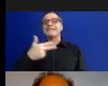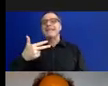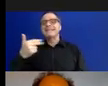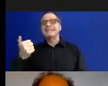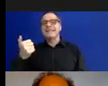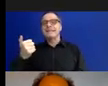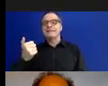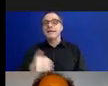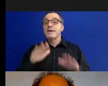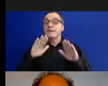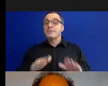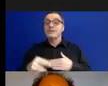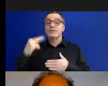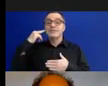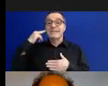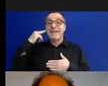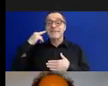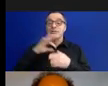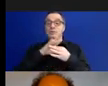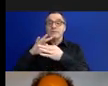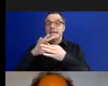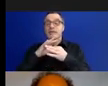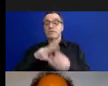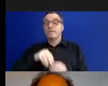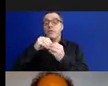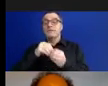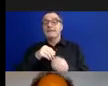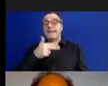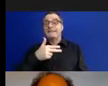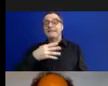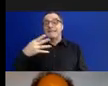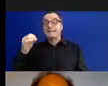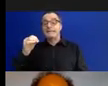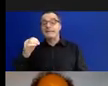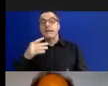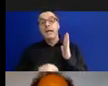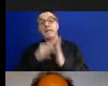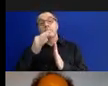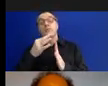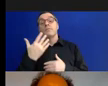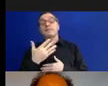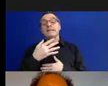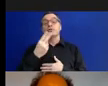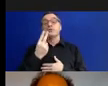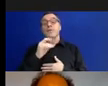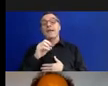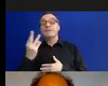Association followed in 1890. Progress was made in 2003 when British Sign Language (BSL) was